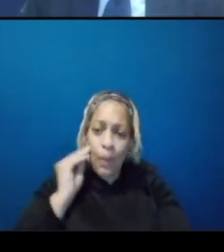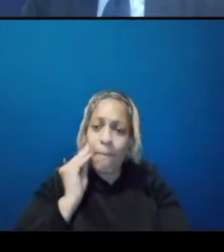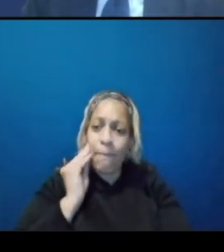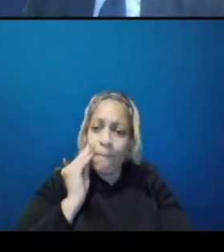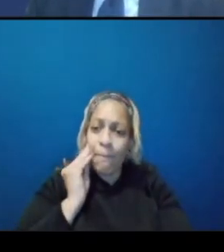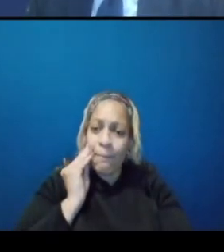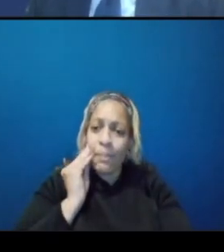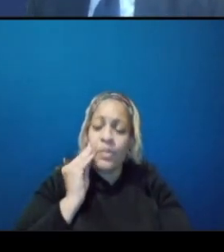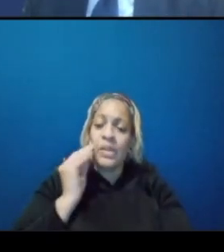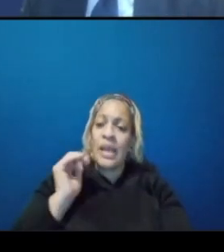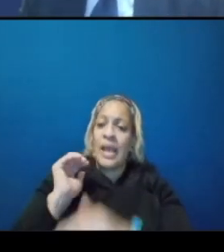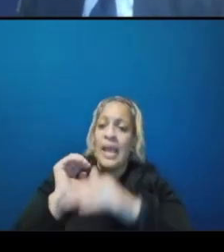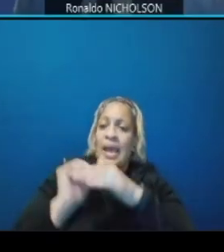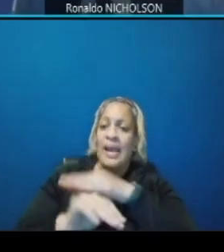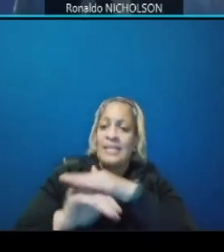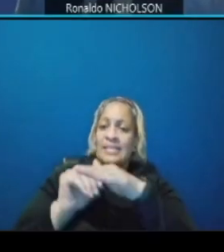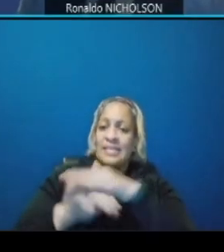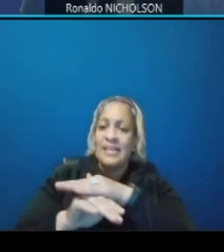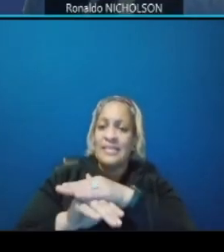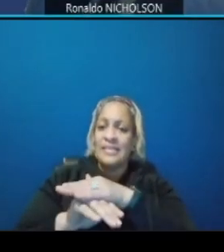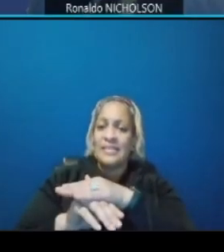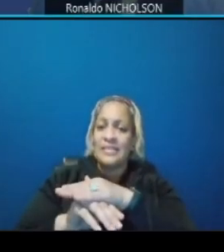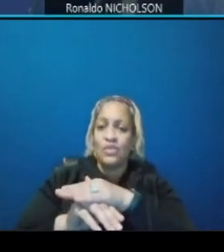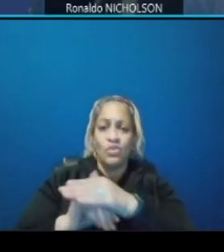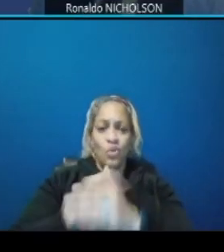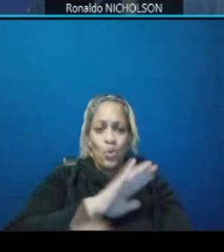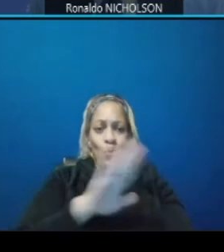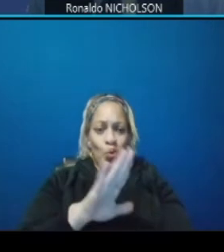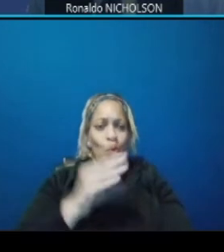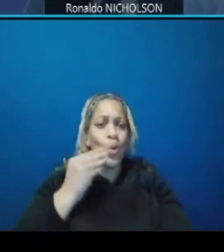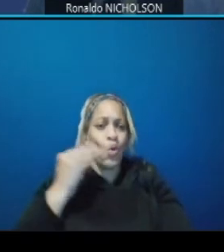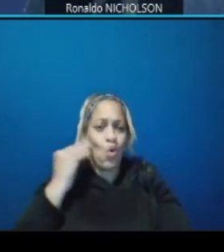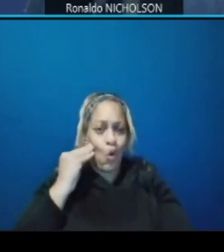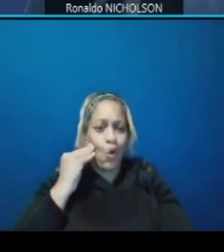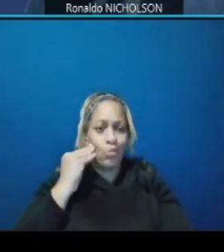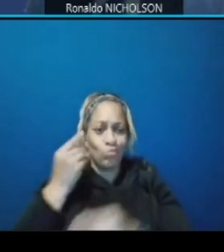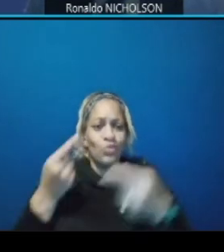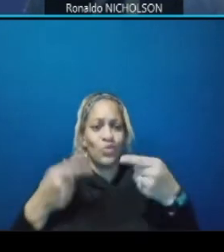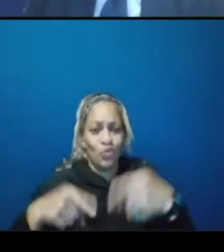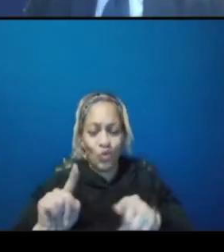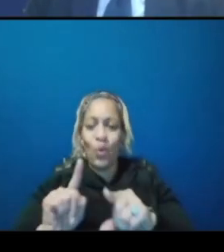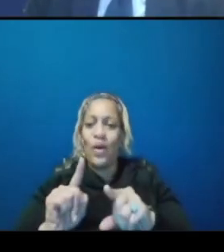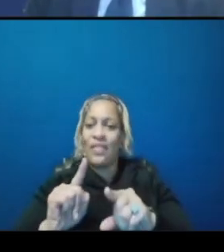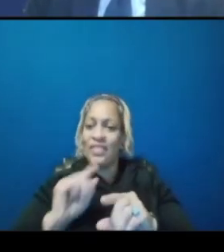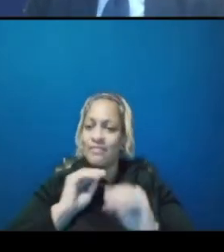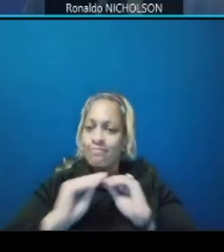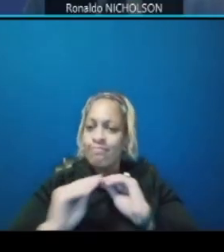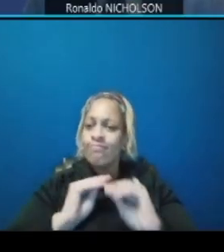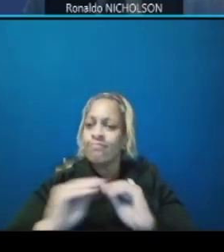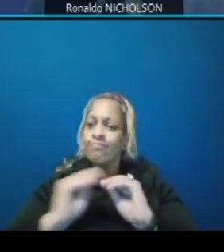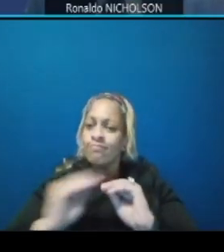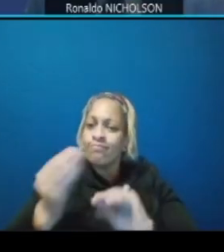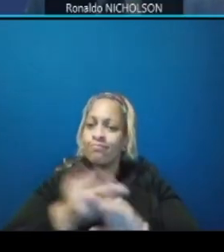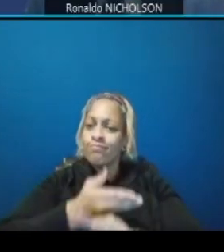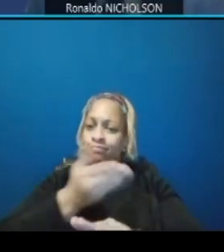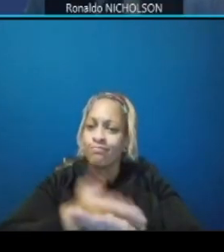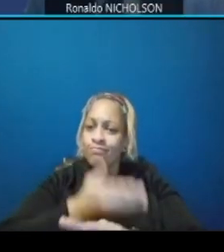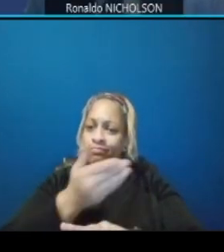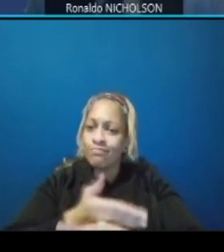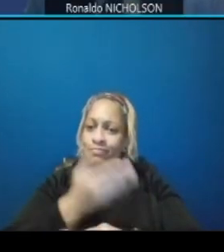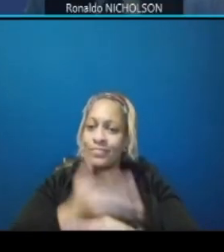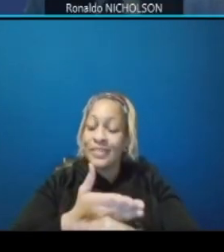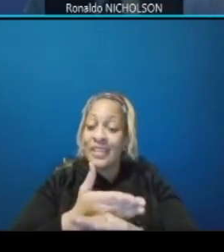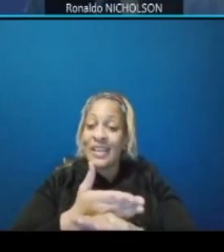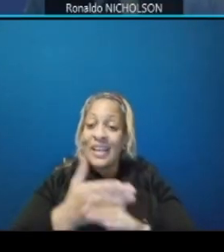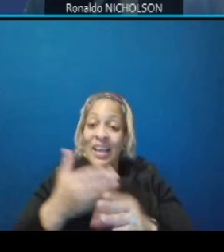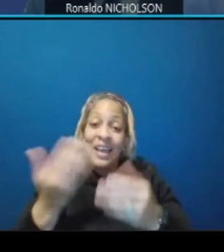access to your homes throughout construction um it may not be as free-flowing as it is now due